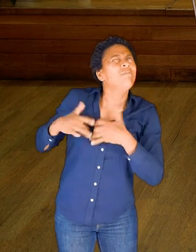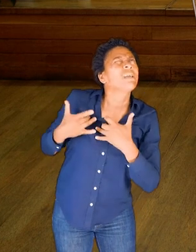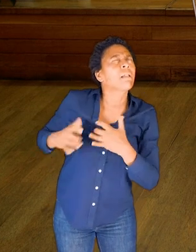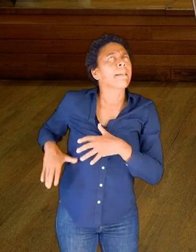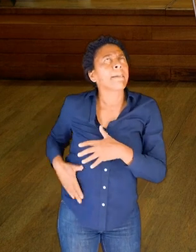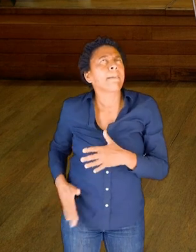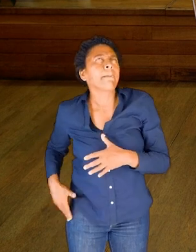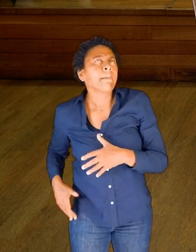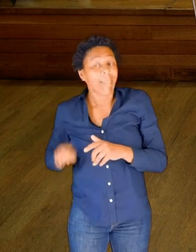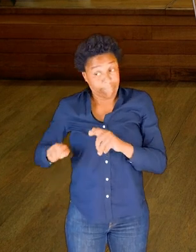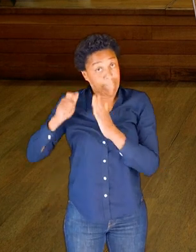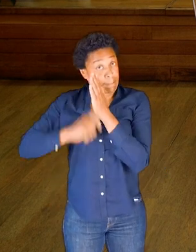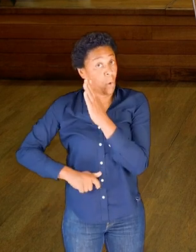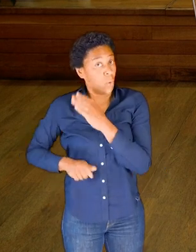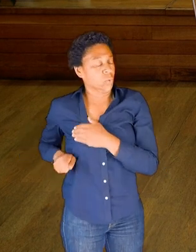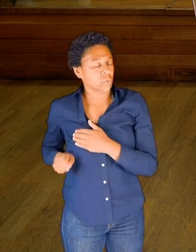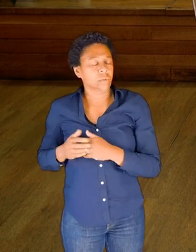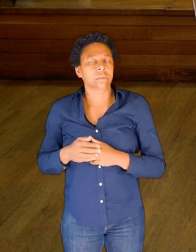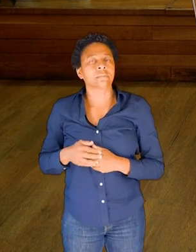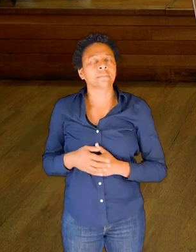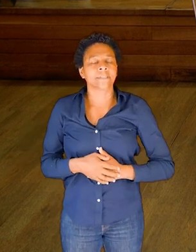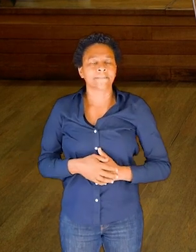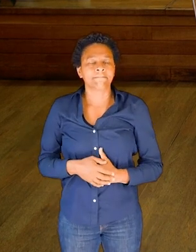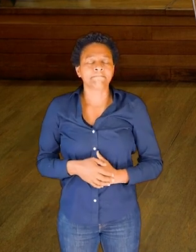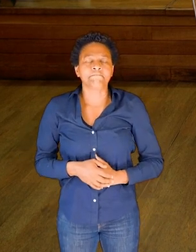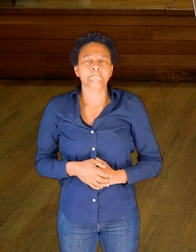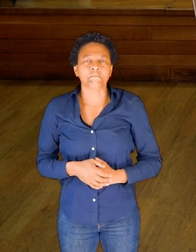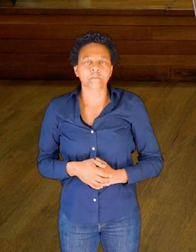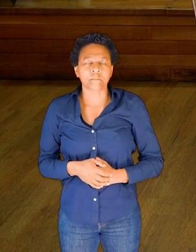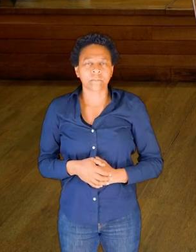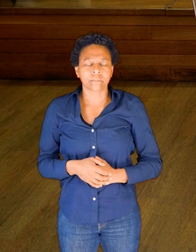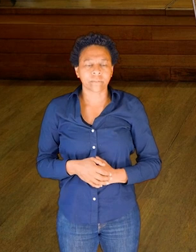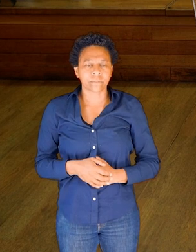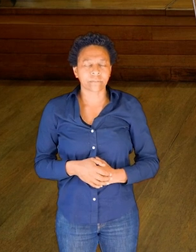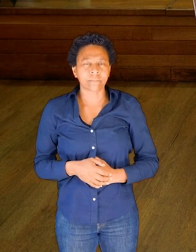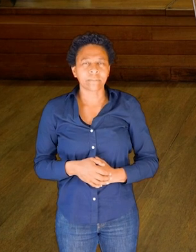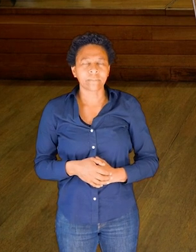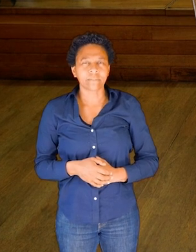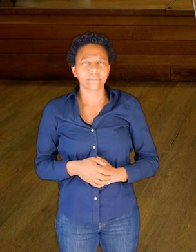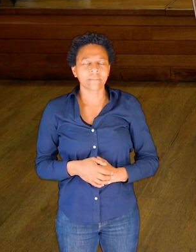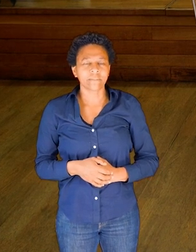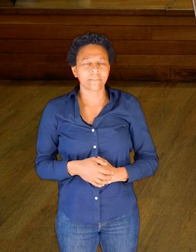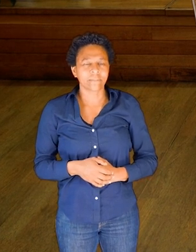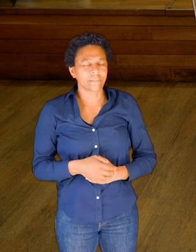get a sense of that long bone underneath all that flesh, muscle, tissue.